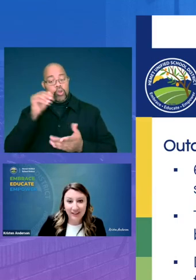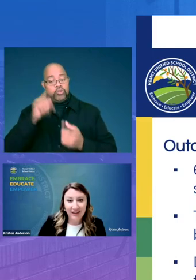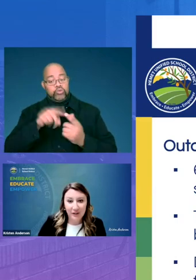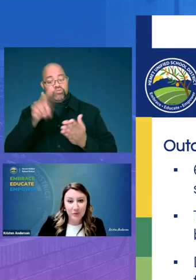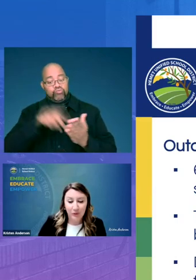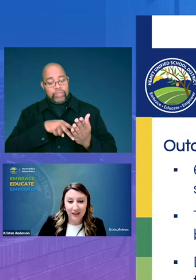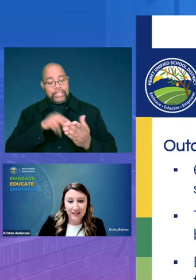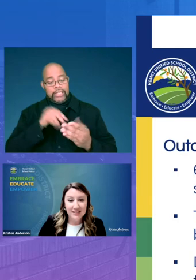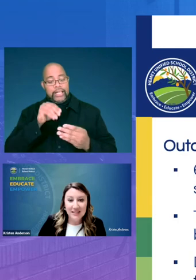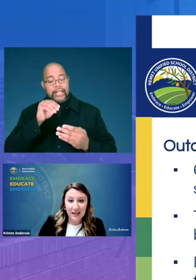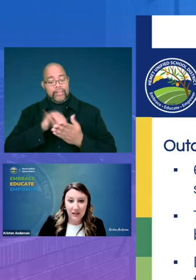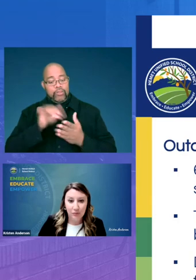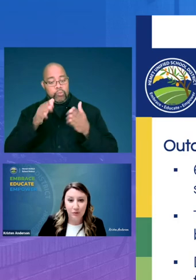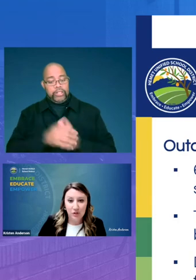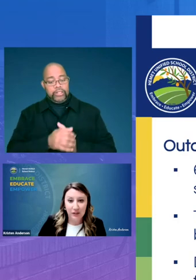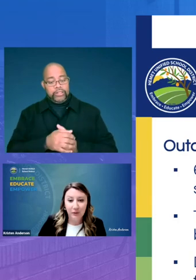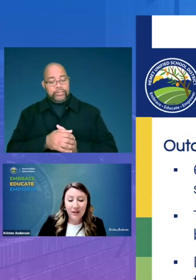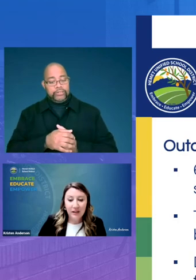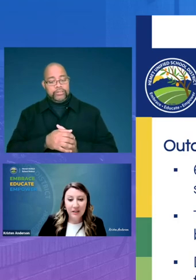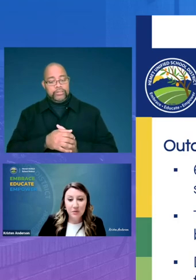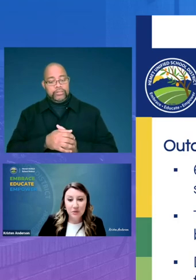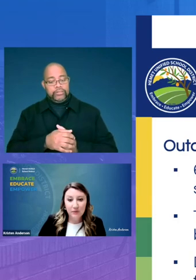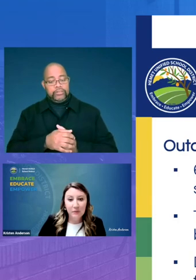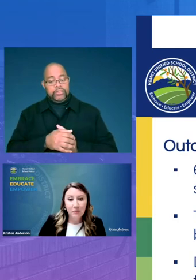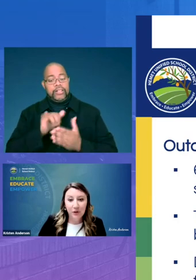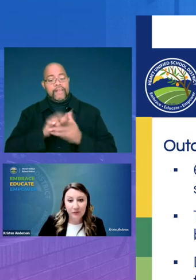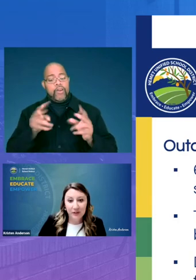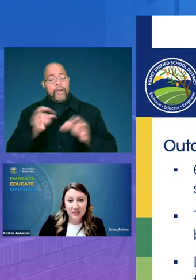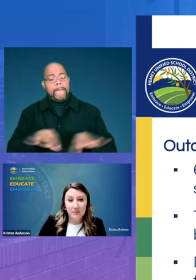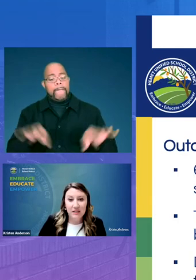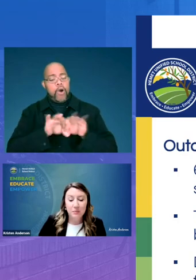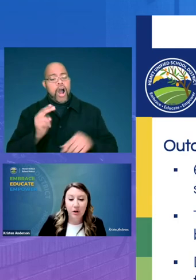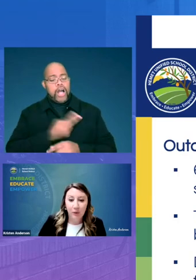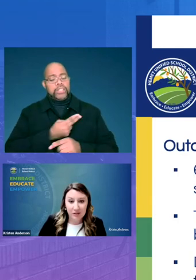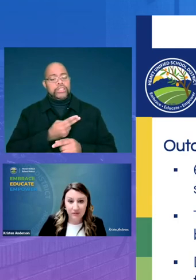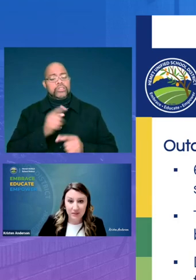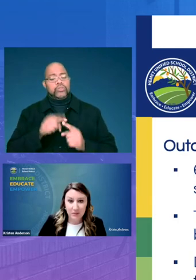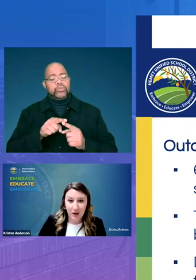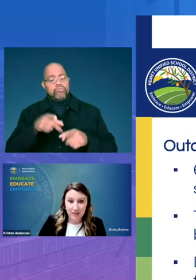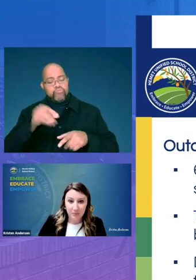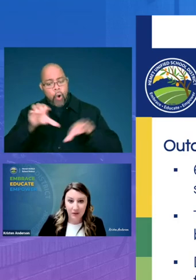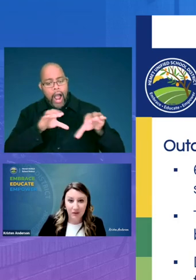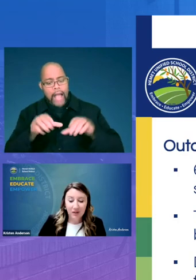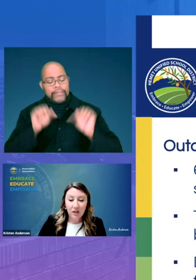in those grades tk through two and so it's very important for us to be as proactive as possible